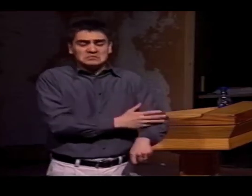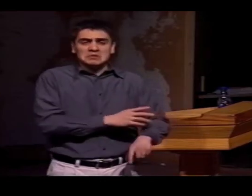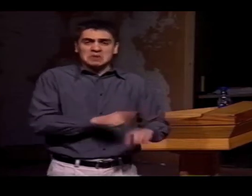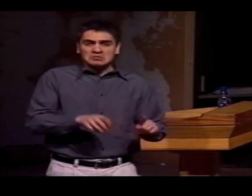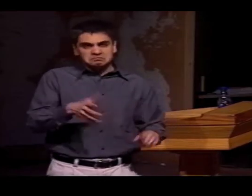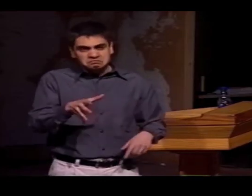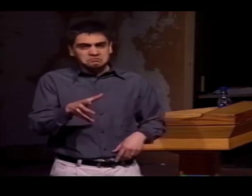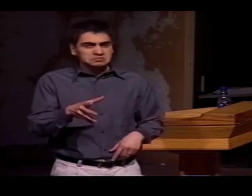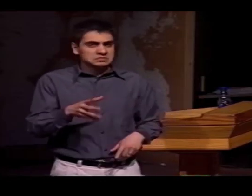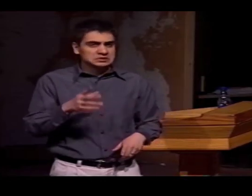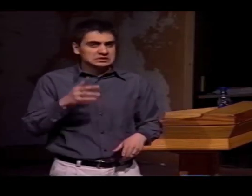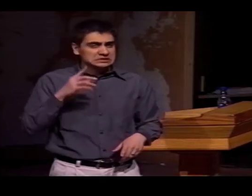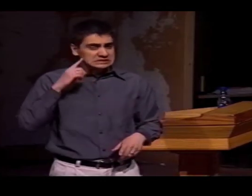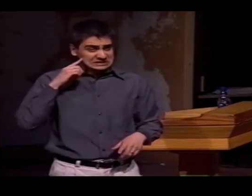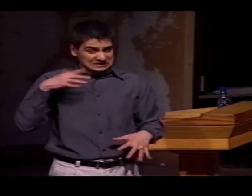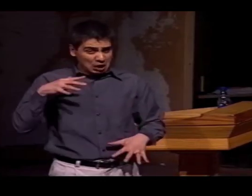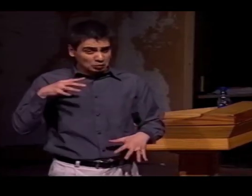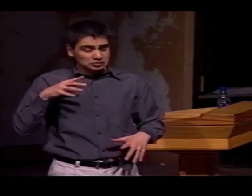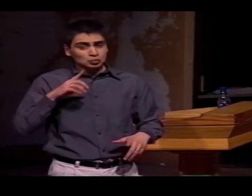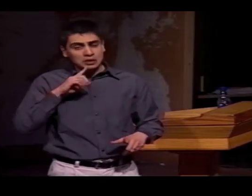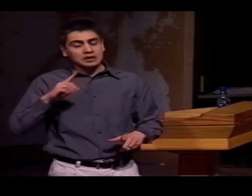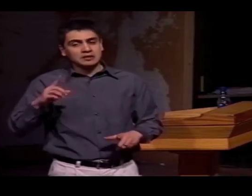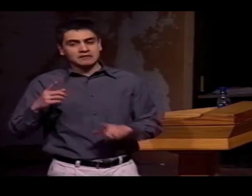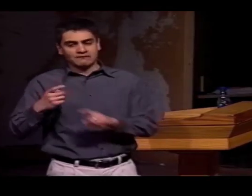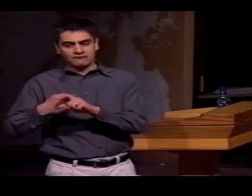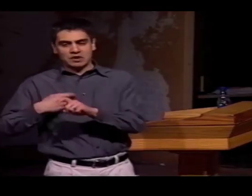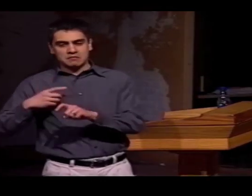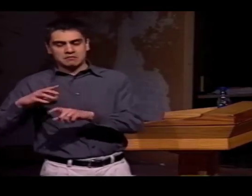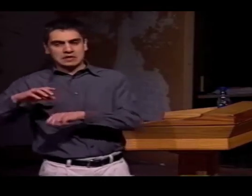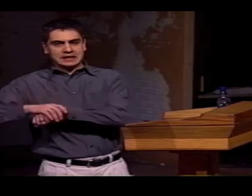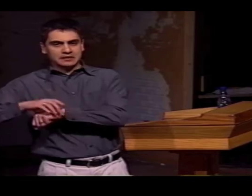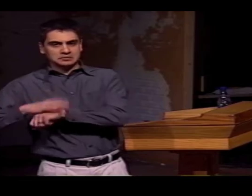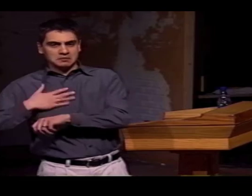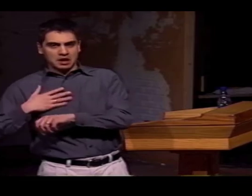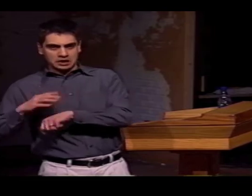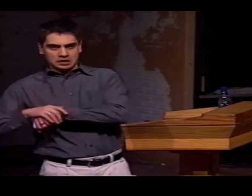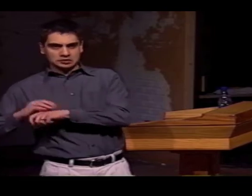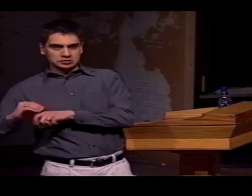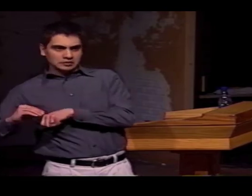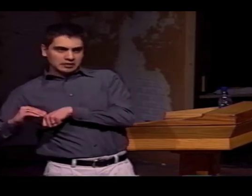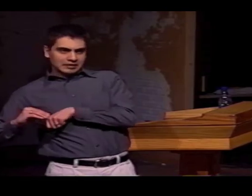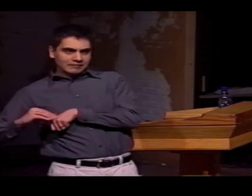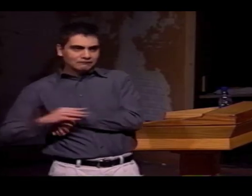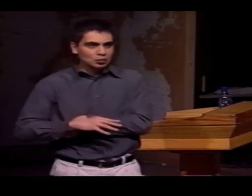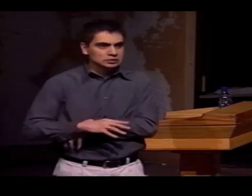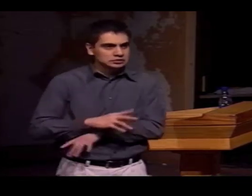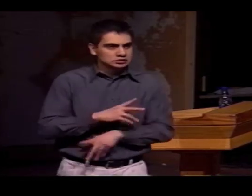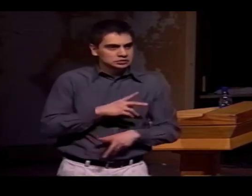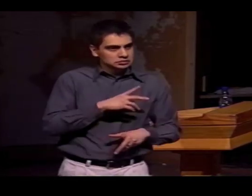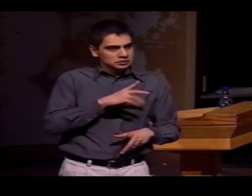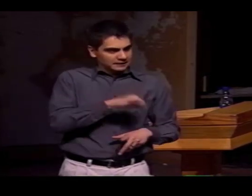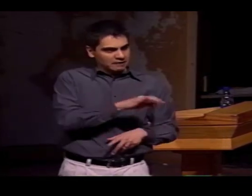AND EVENTUALLY, THEY WOULD PROBABLY DO RELATIVELY WELL. BUT THE ENGLISH, BECAUSE IT WAS SOMETHING